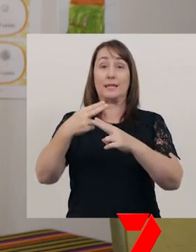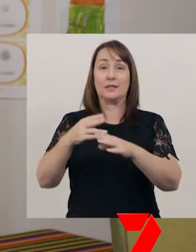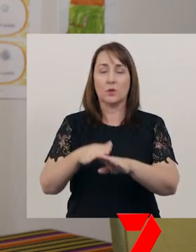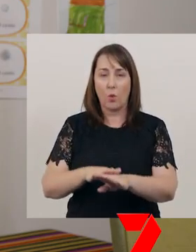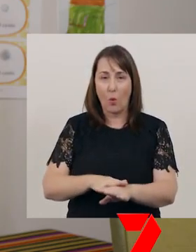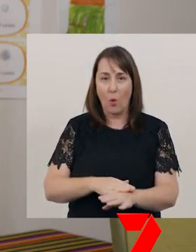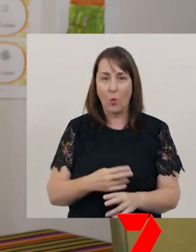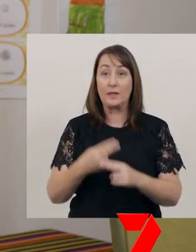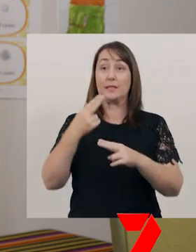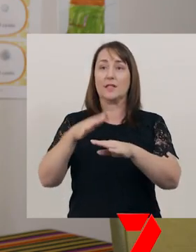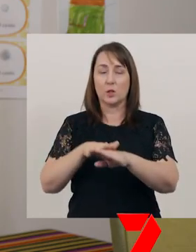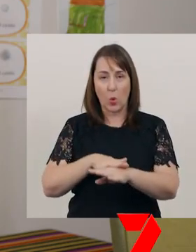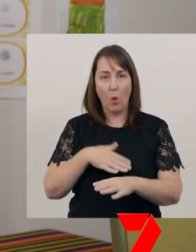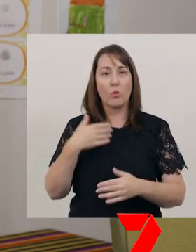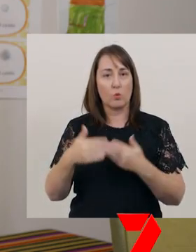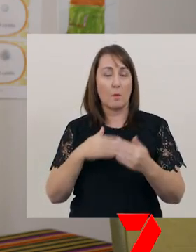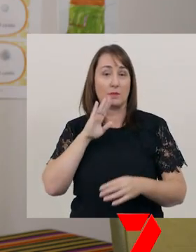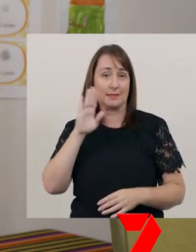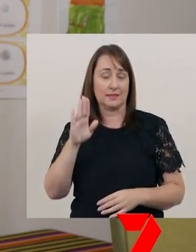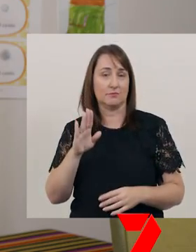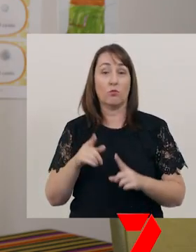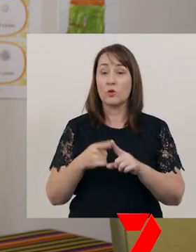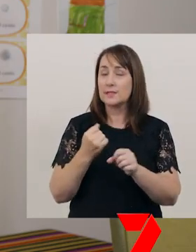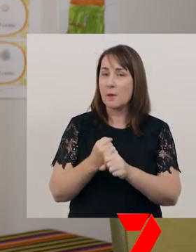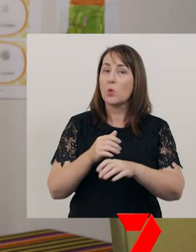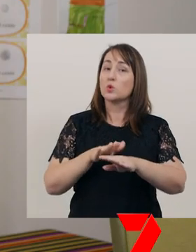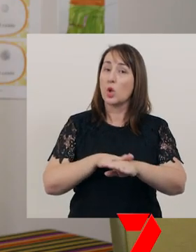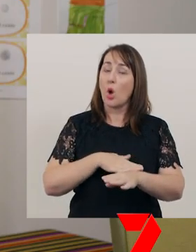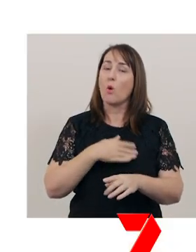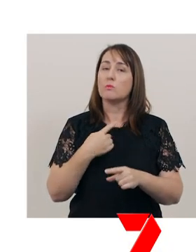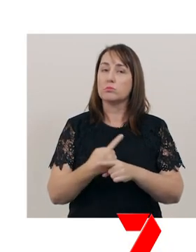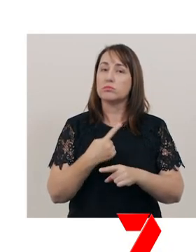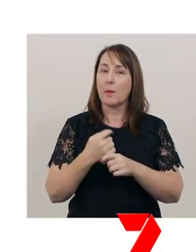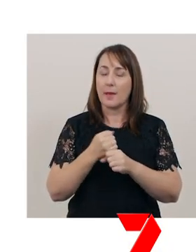For example, you can slow your speaking down to build suspense.